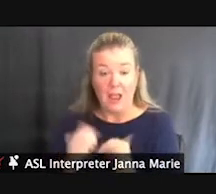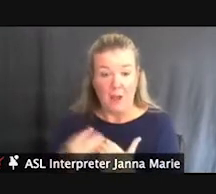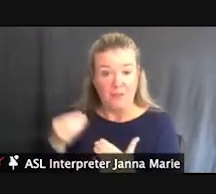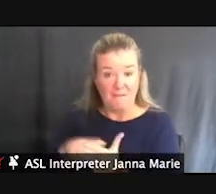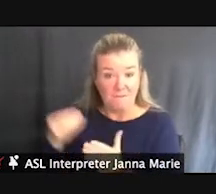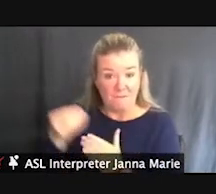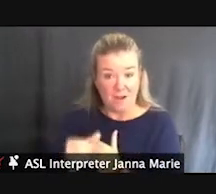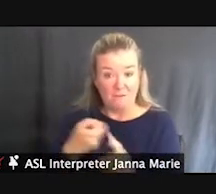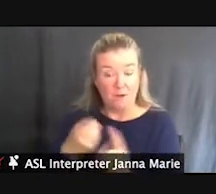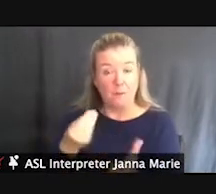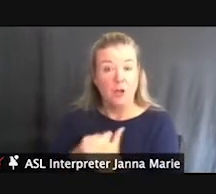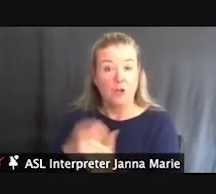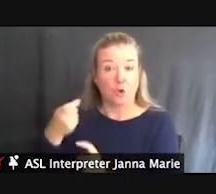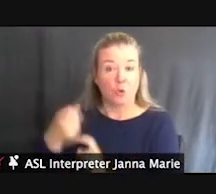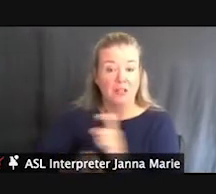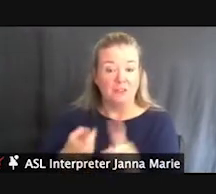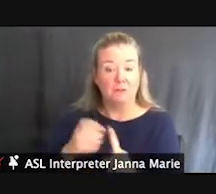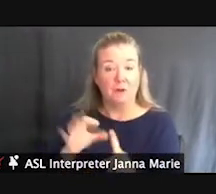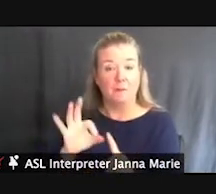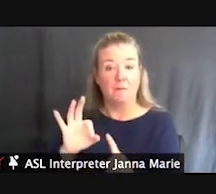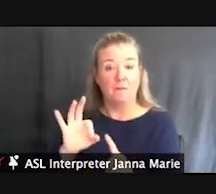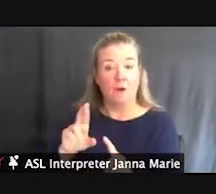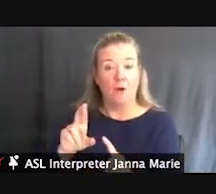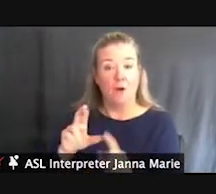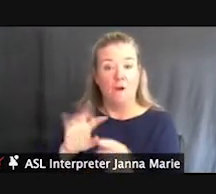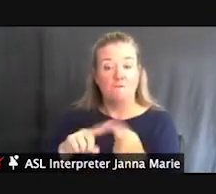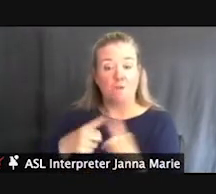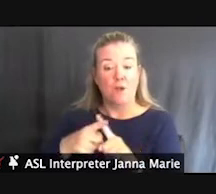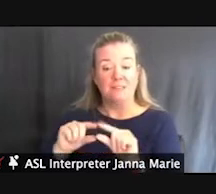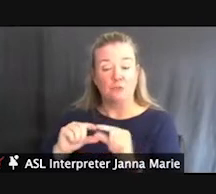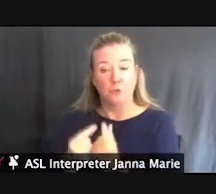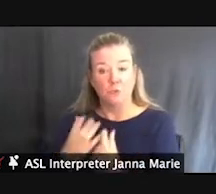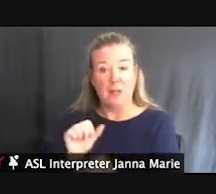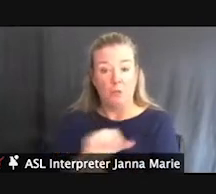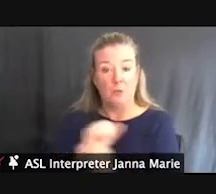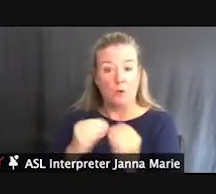friends groups as well as working with an organization called Kali's Cure.